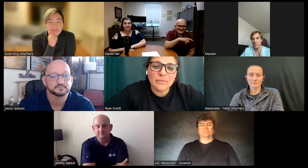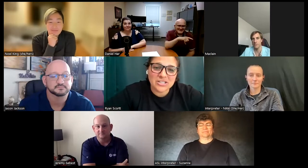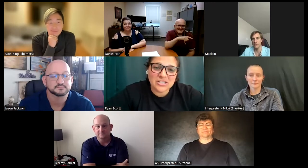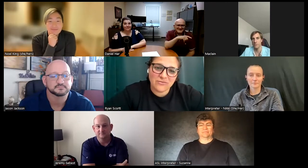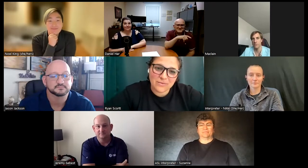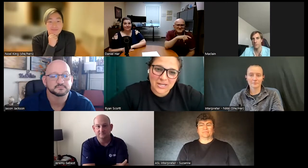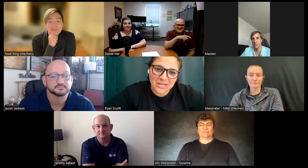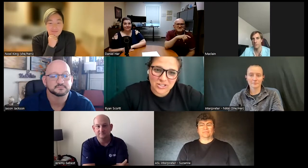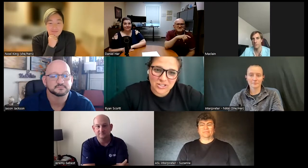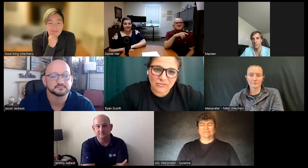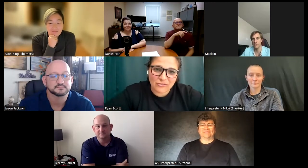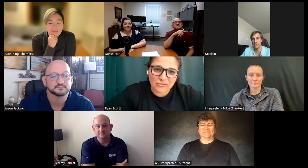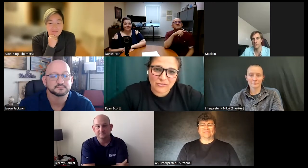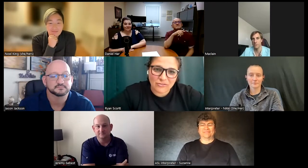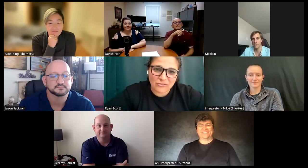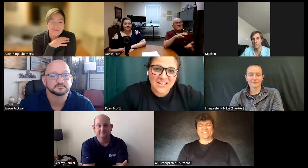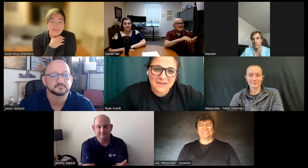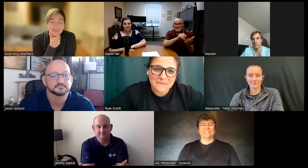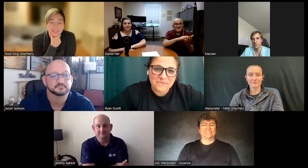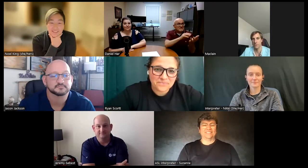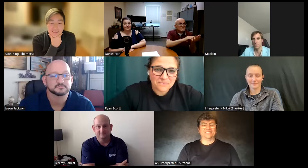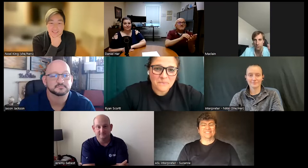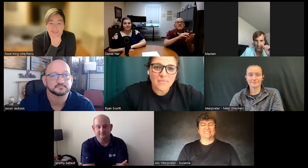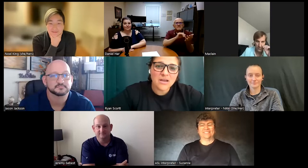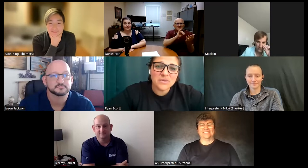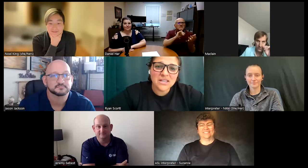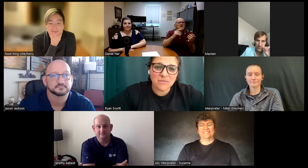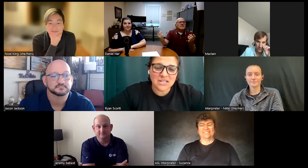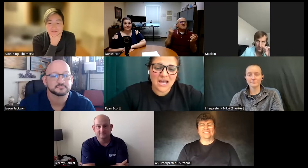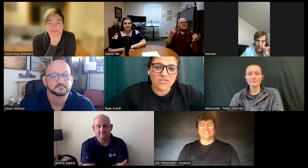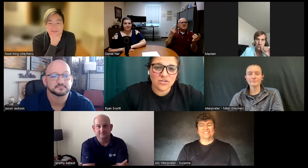much information from the internet and being able to have those